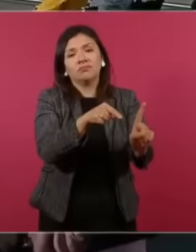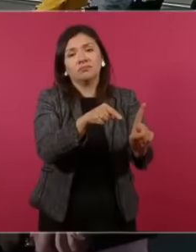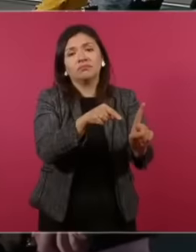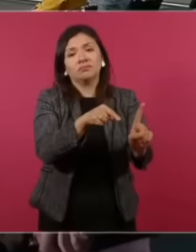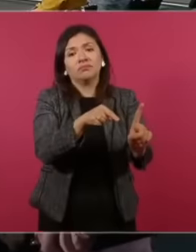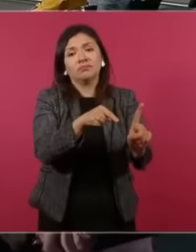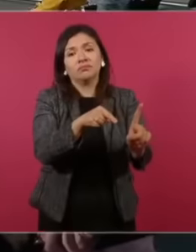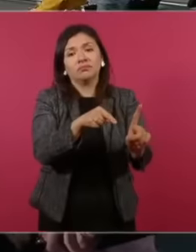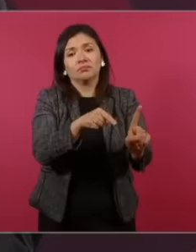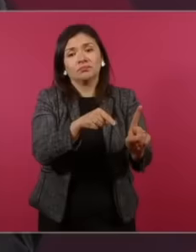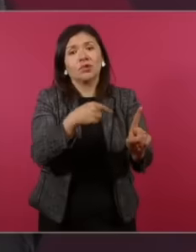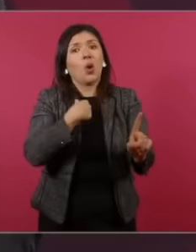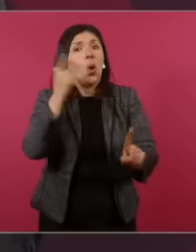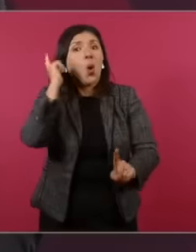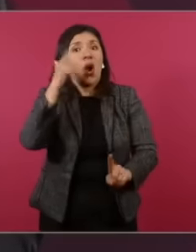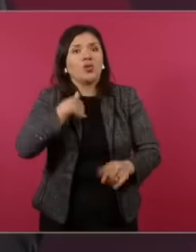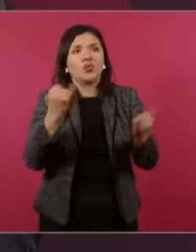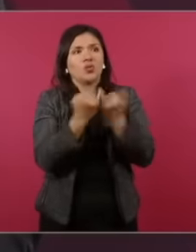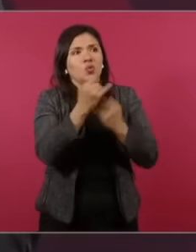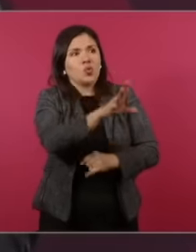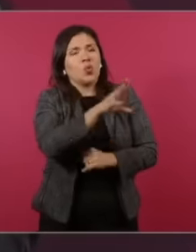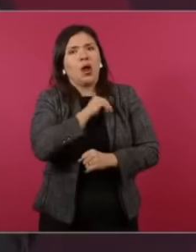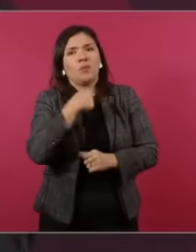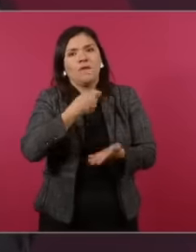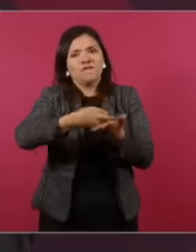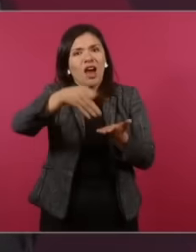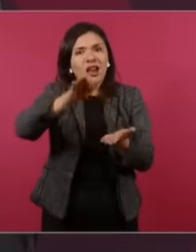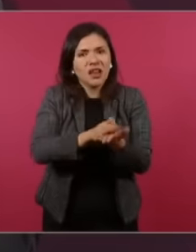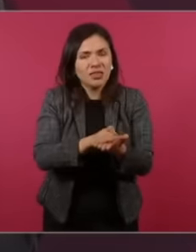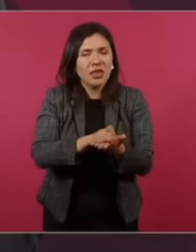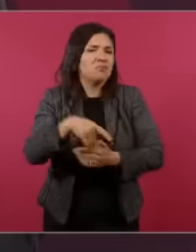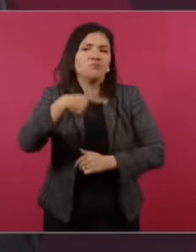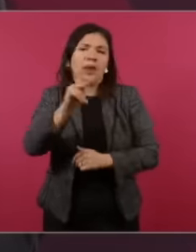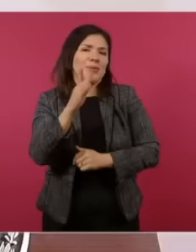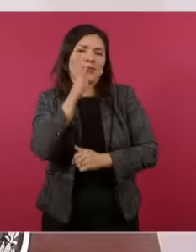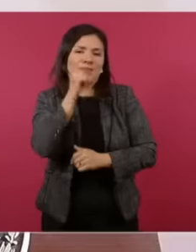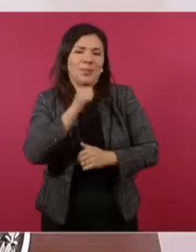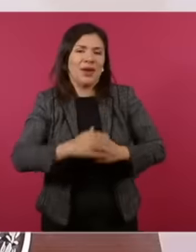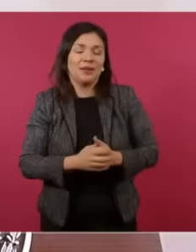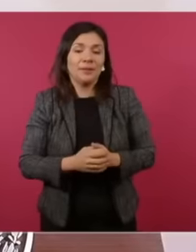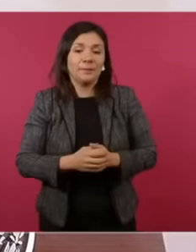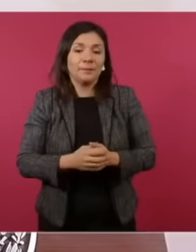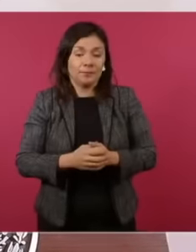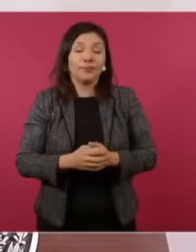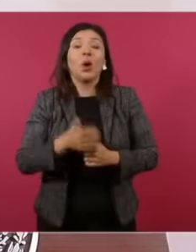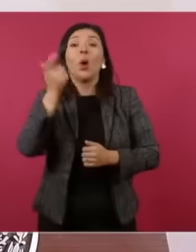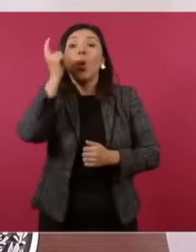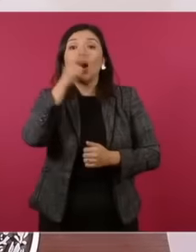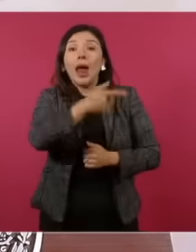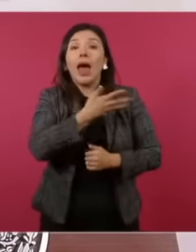I would like to have the courage to try such complicated issues But she doesn't handle information from the DEA